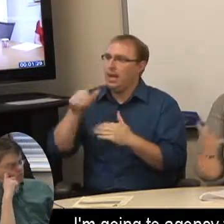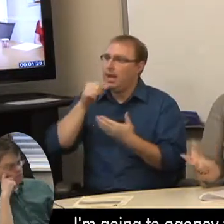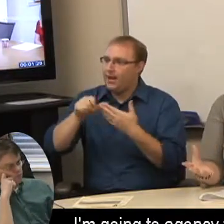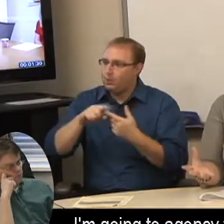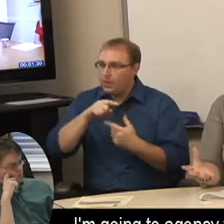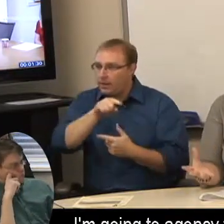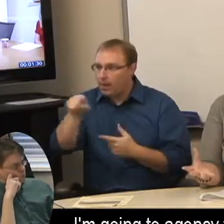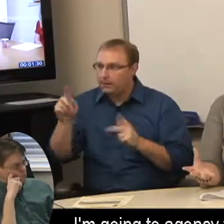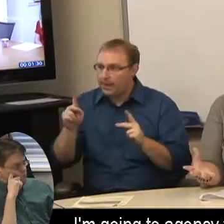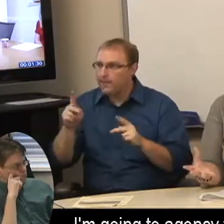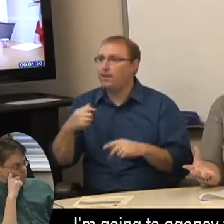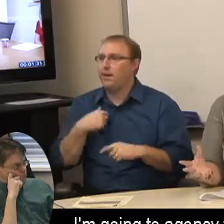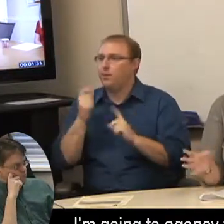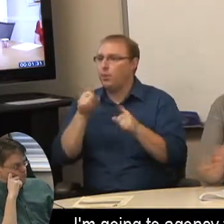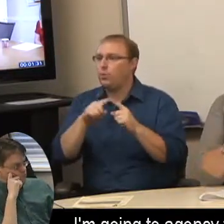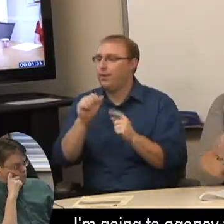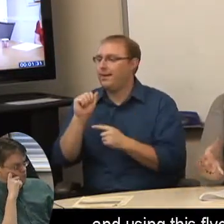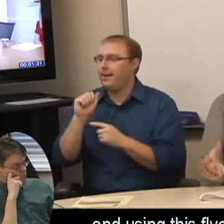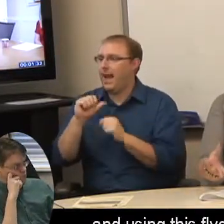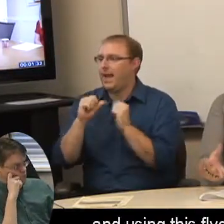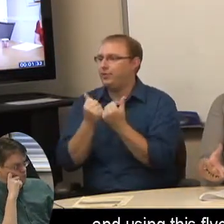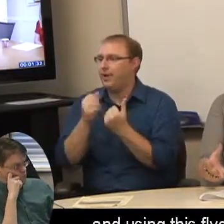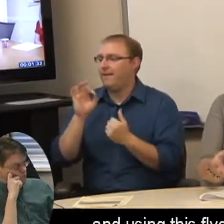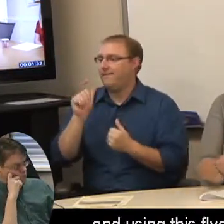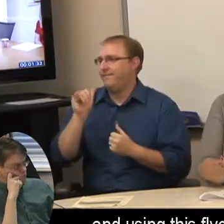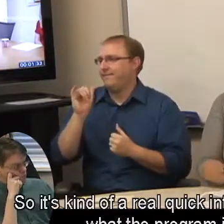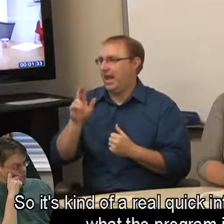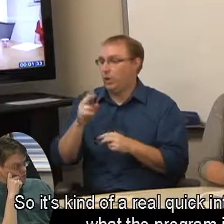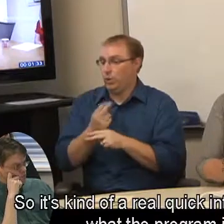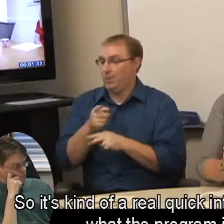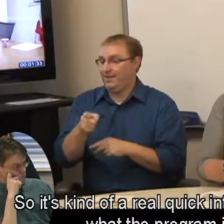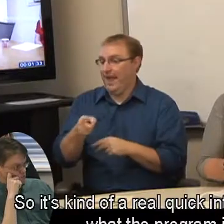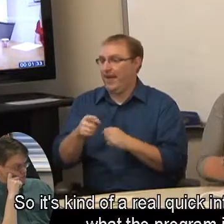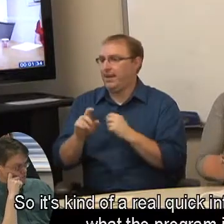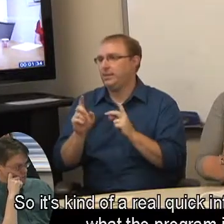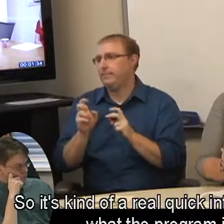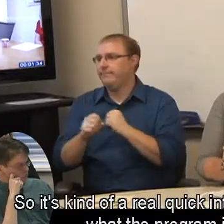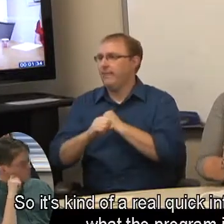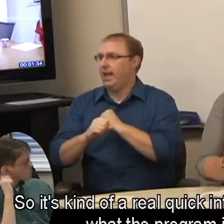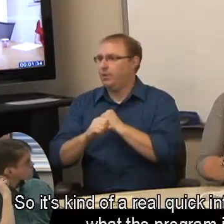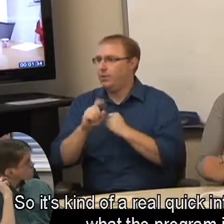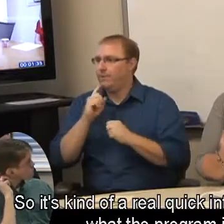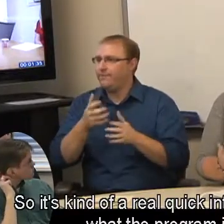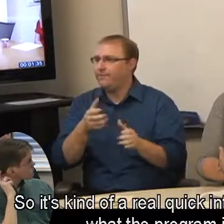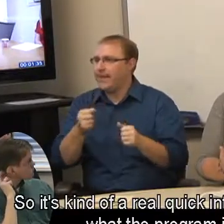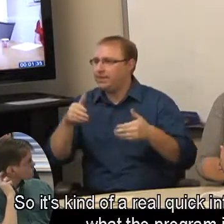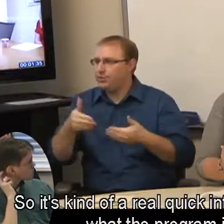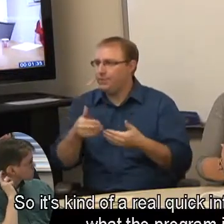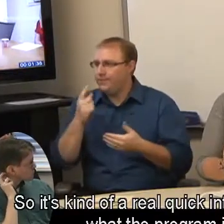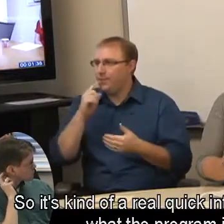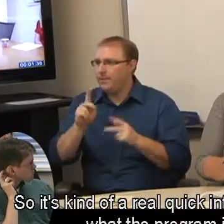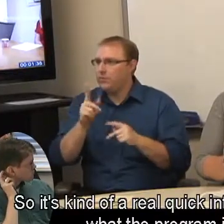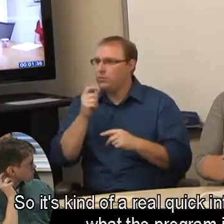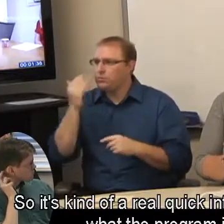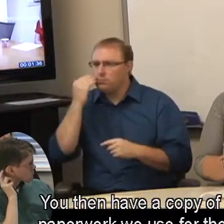I'm going to agency fairs and using this flyer, So it's kind of a real quick introduction to what the program is.